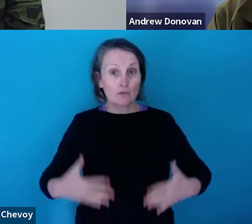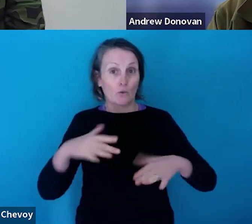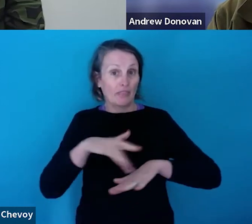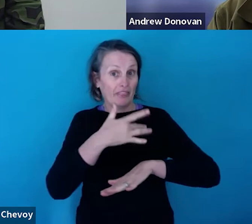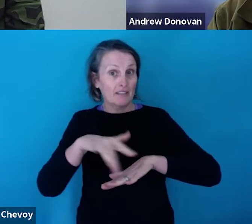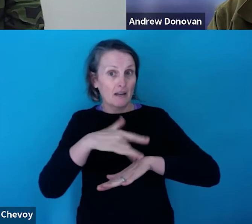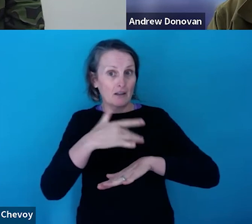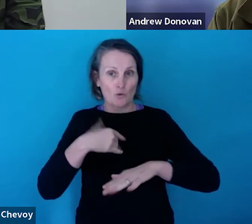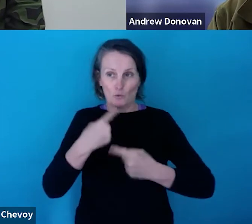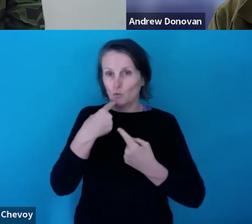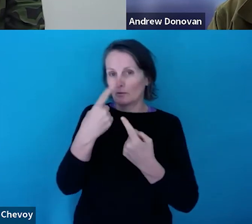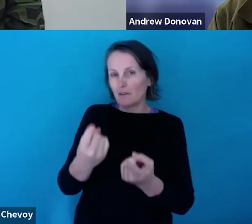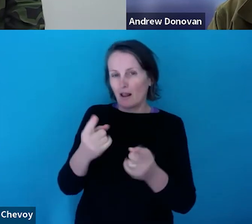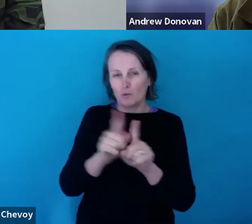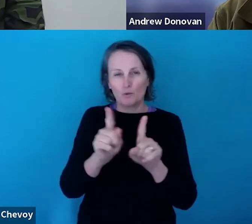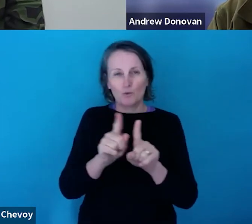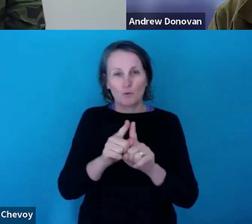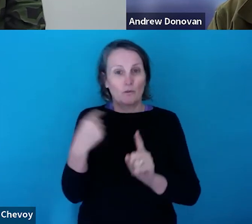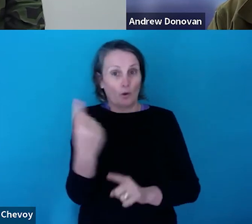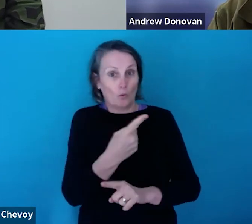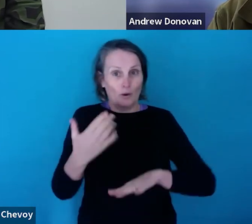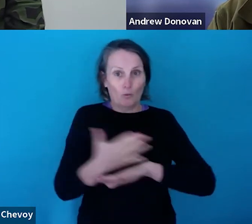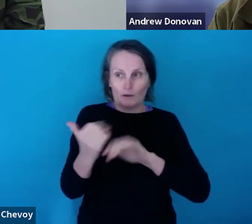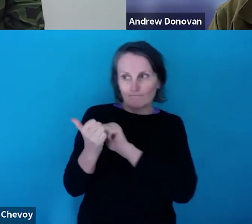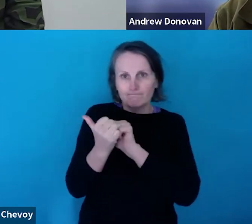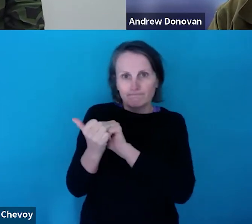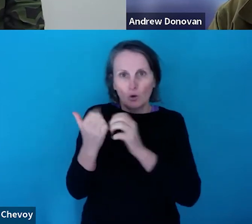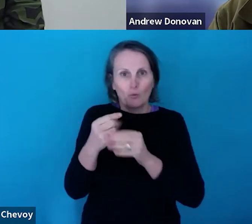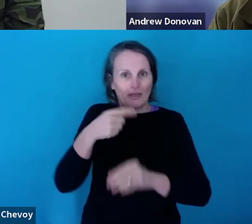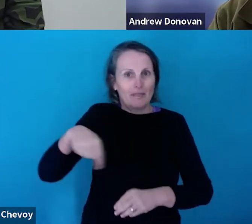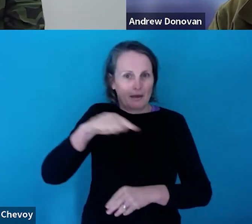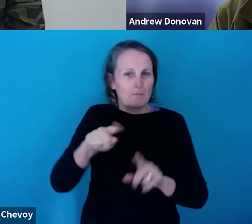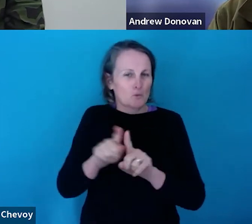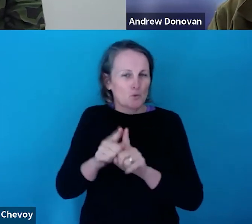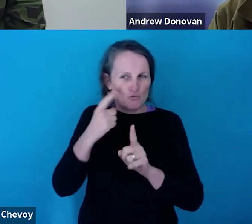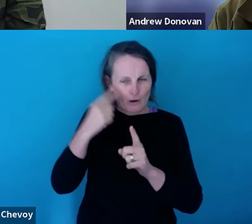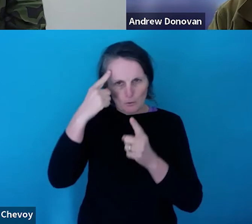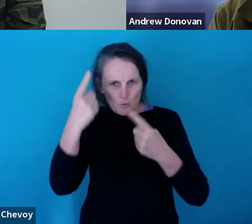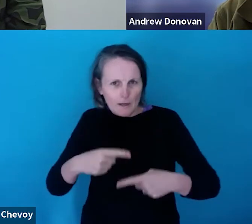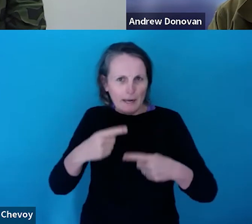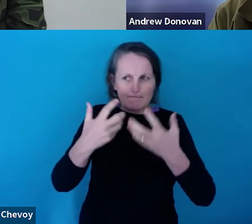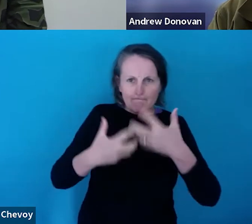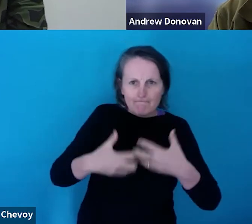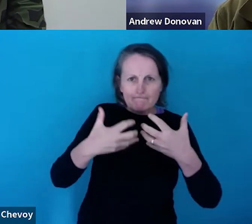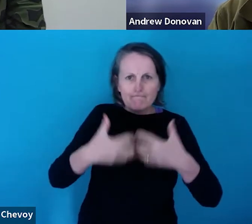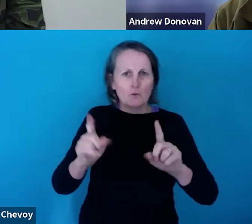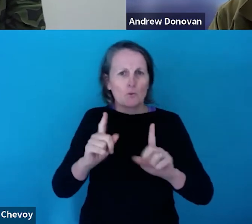message out to you as well. That we are sort of in pretty close contact with them as we work through this sort of program.